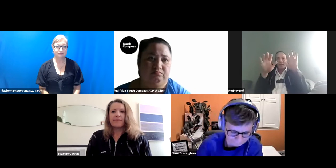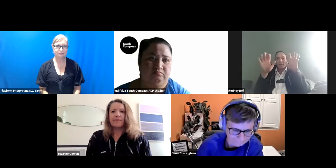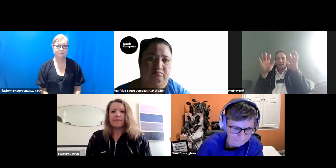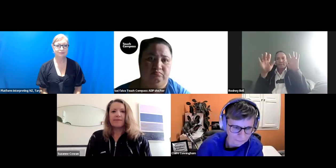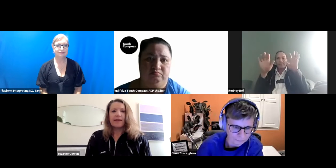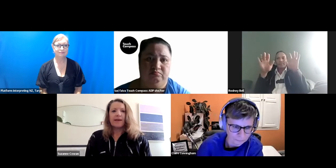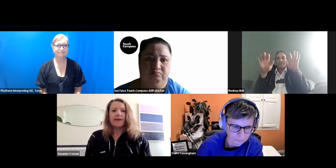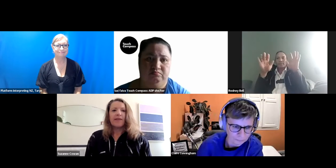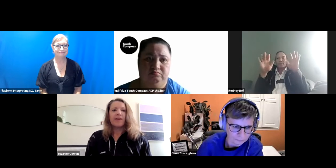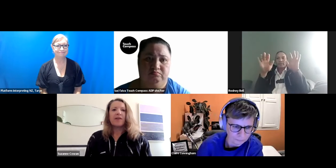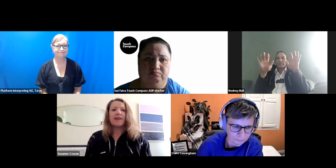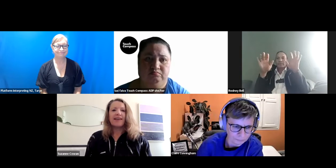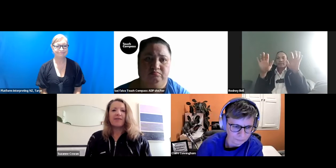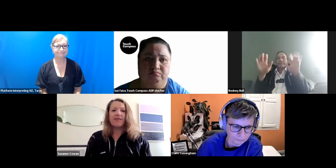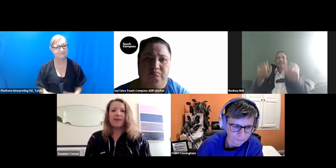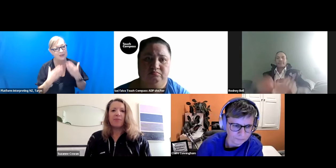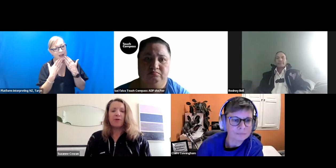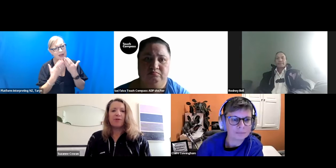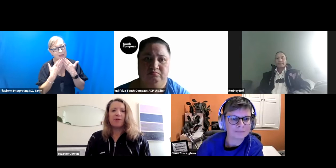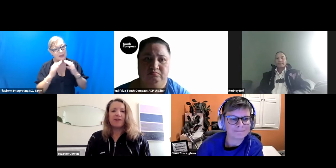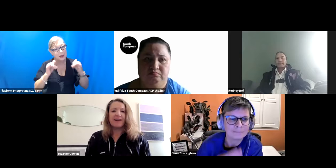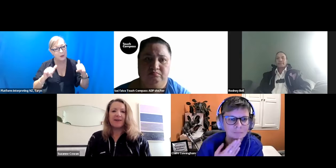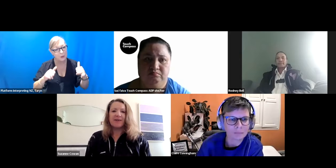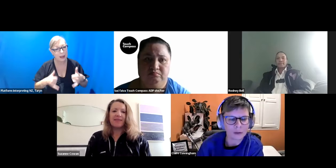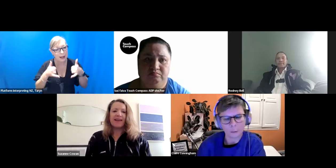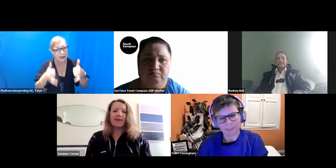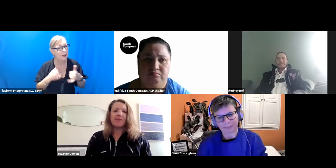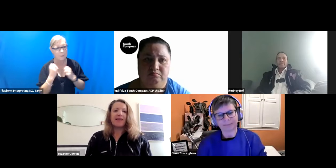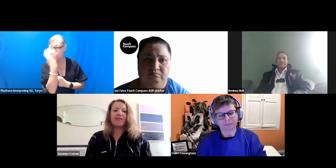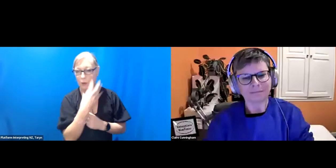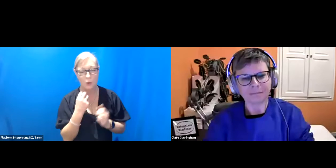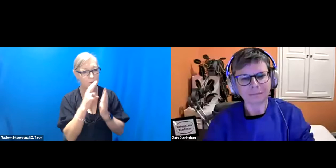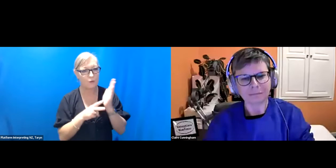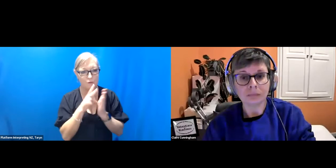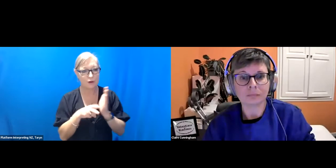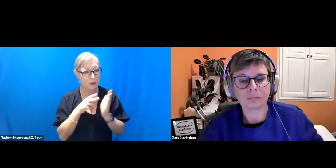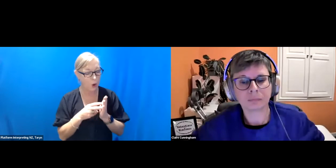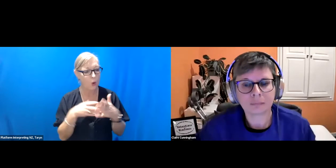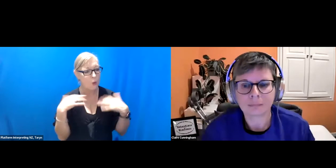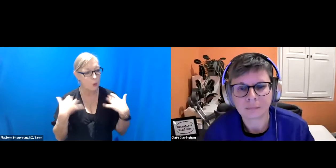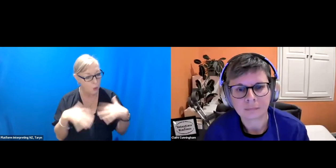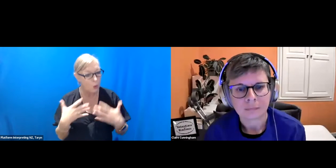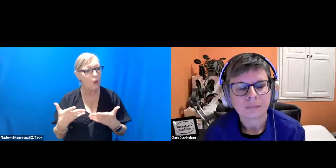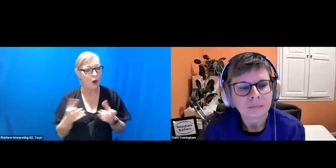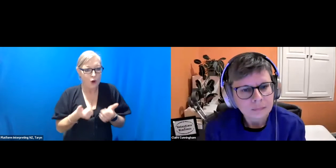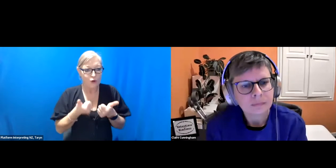Thank you Claire for that beautiful video. It gives us a really great starting place I think.